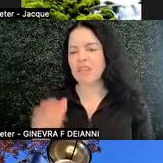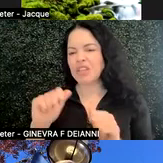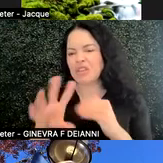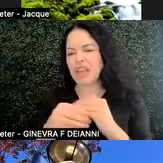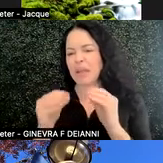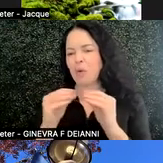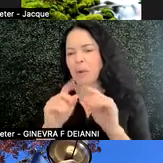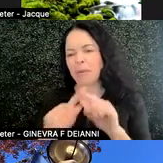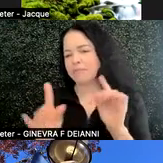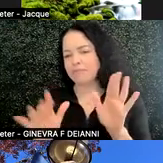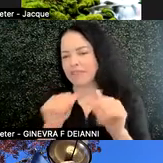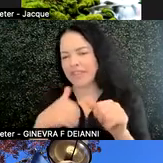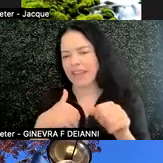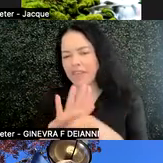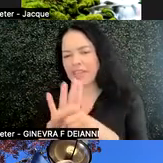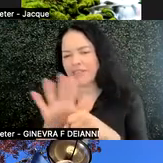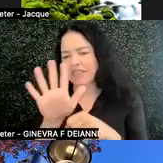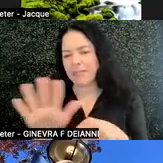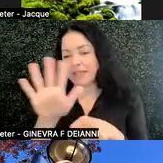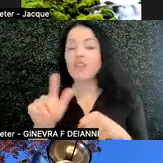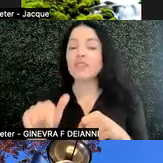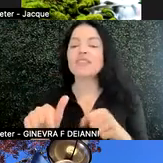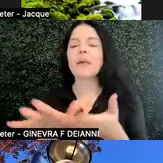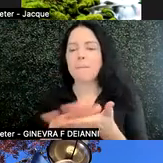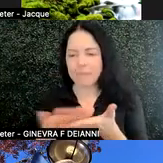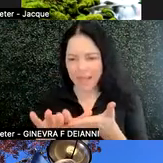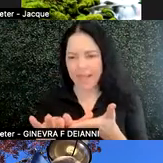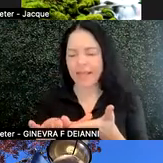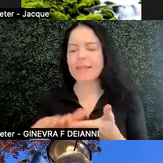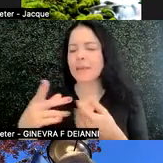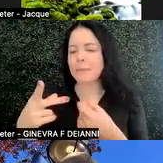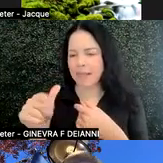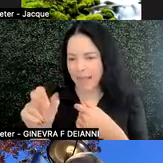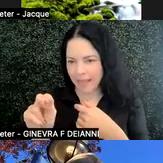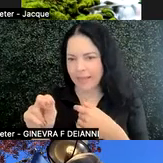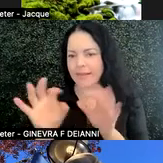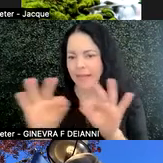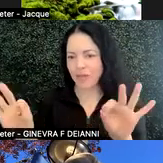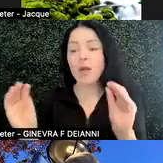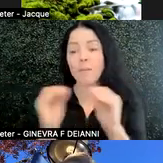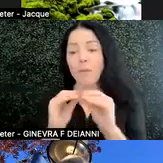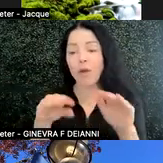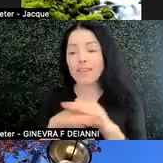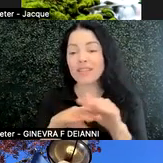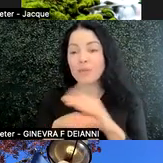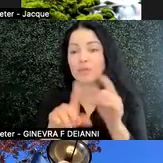So plain language, much more accessible to all people.